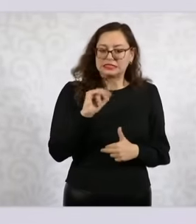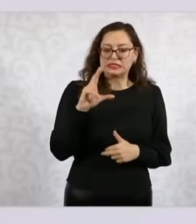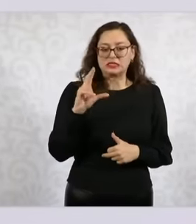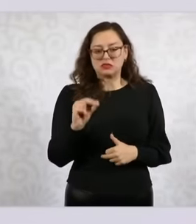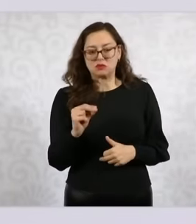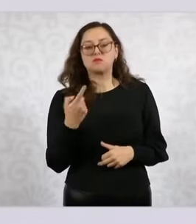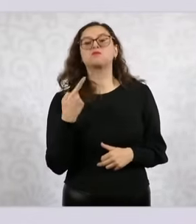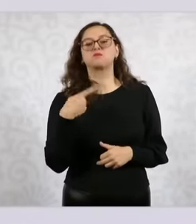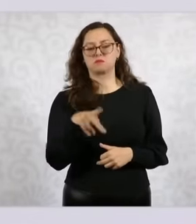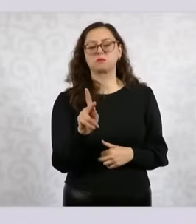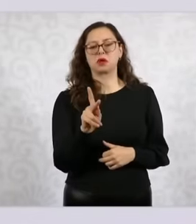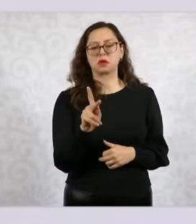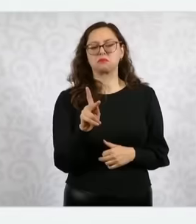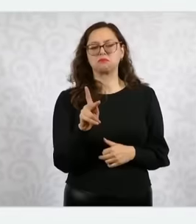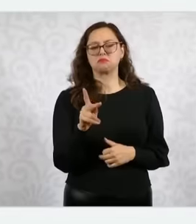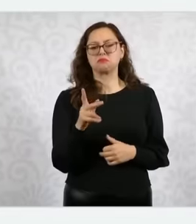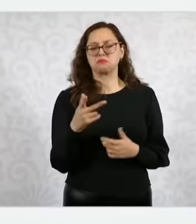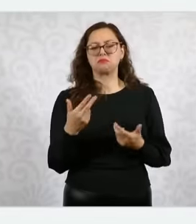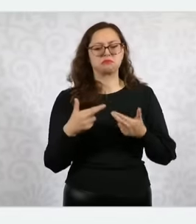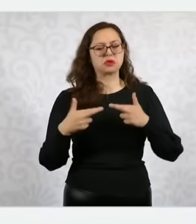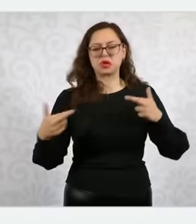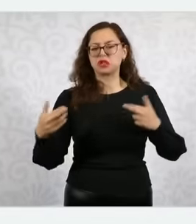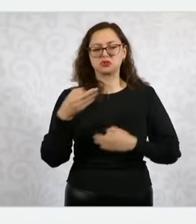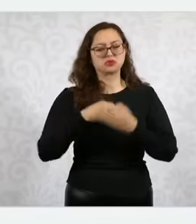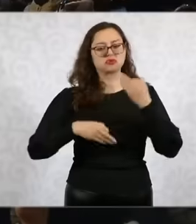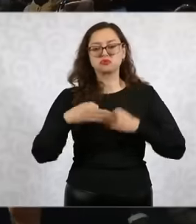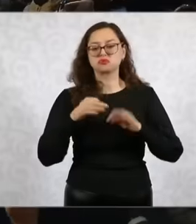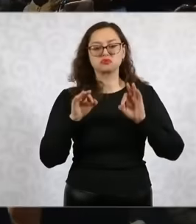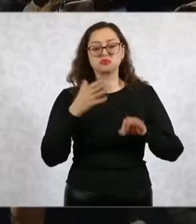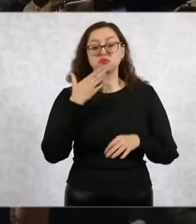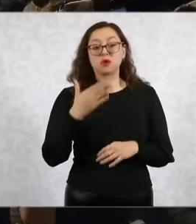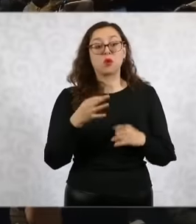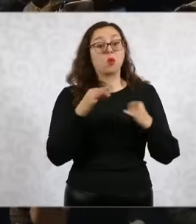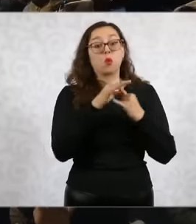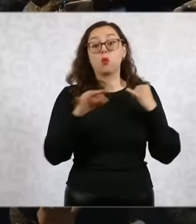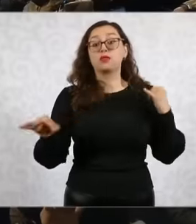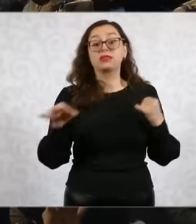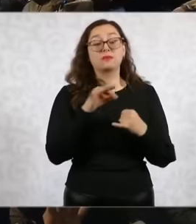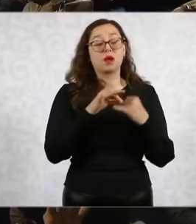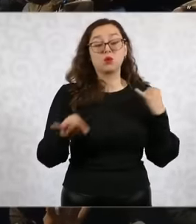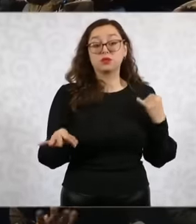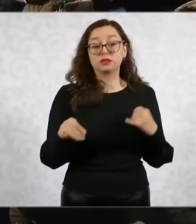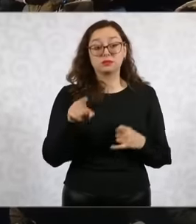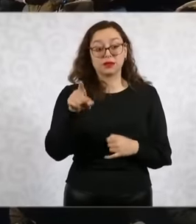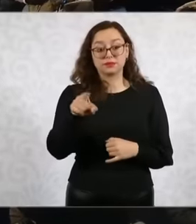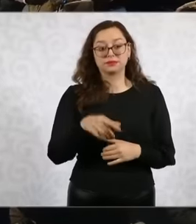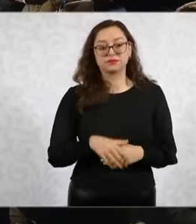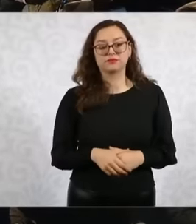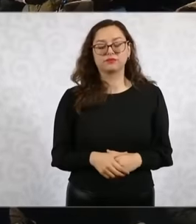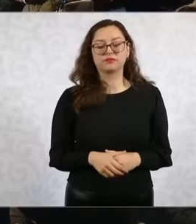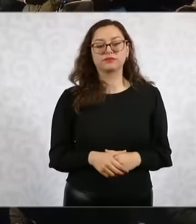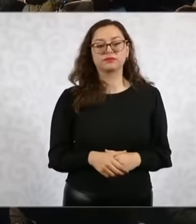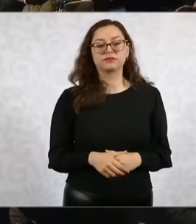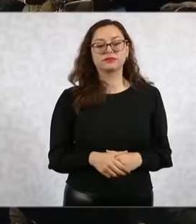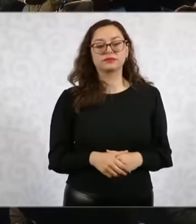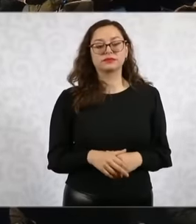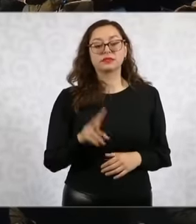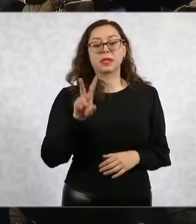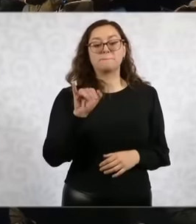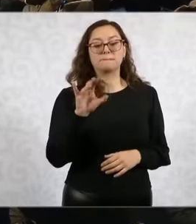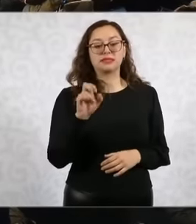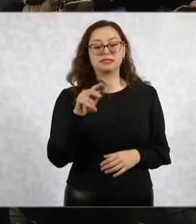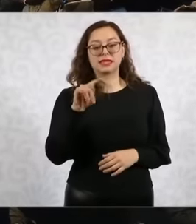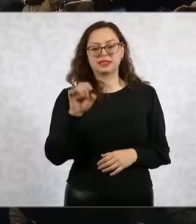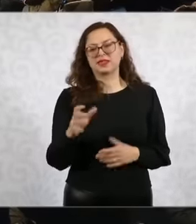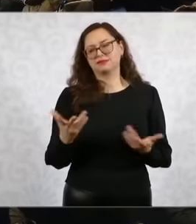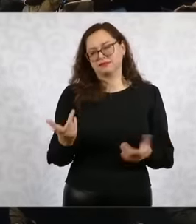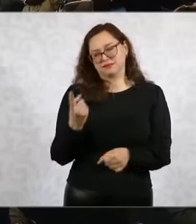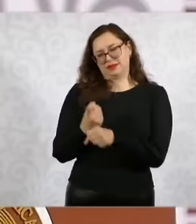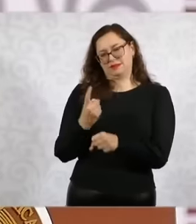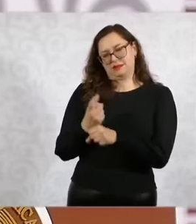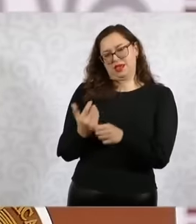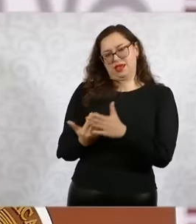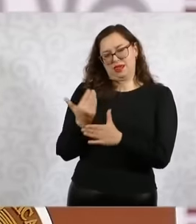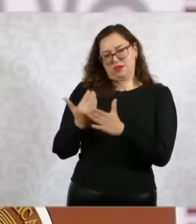very very good relationship Now yes the last one goes Vicente is the first morning we still have